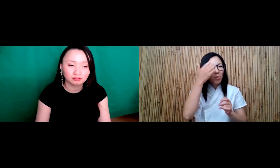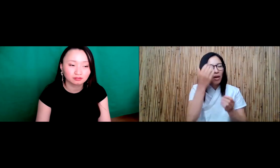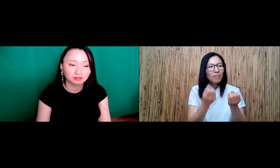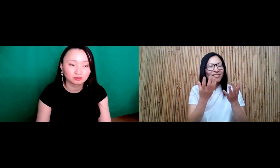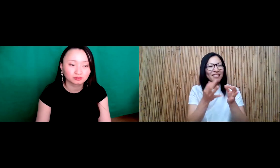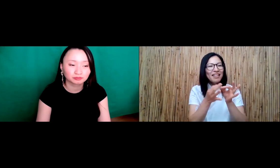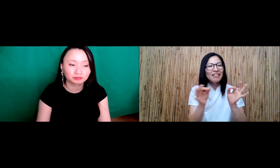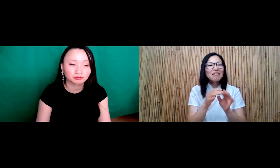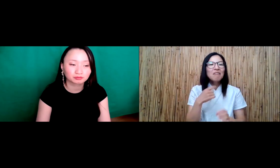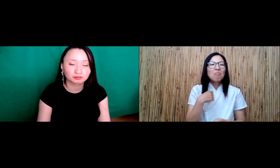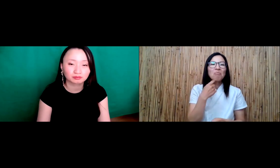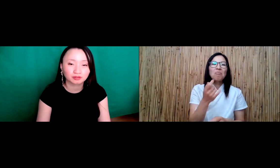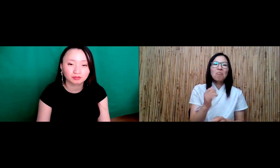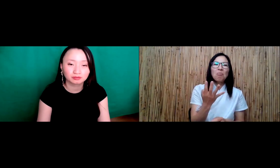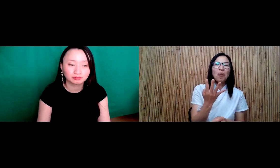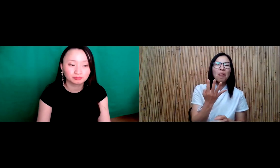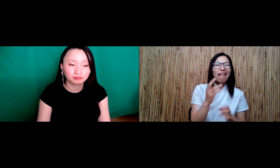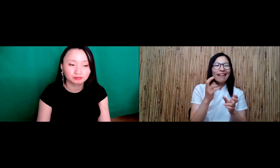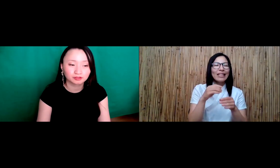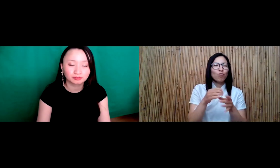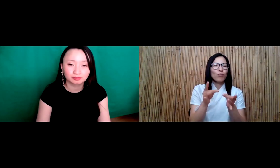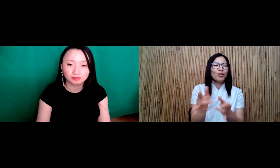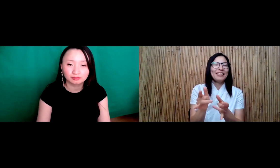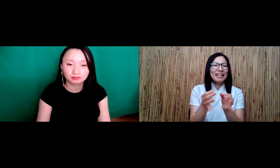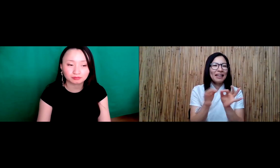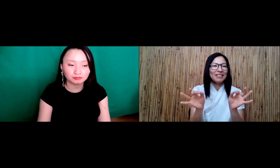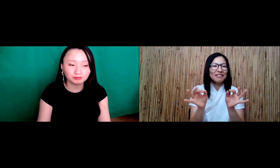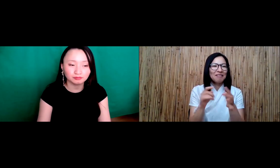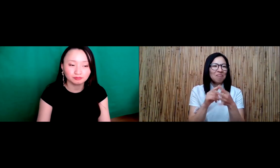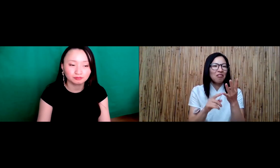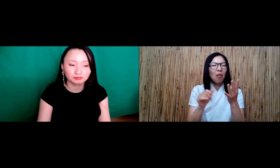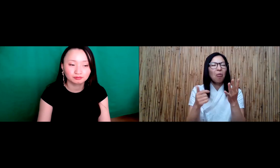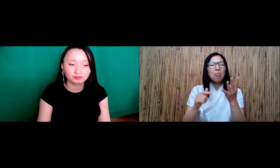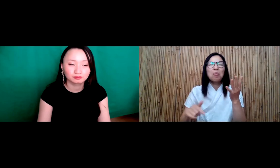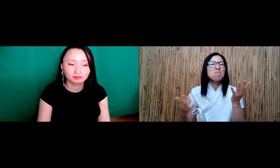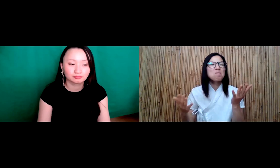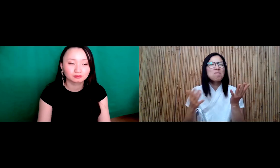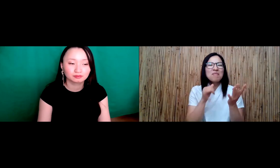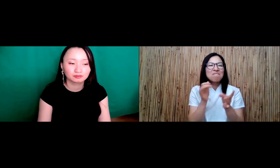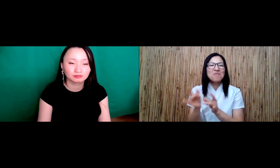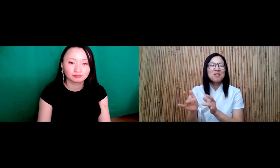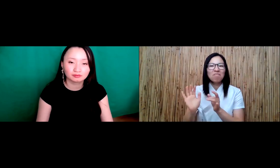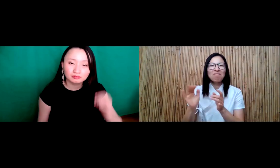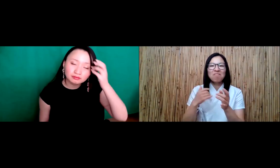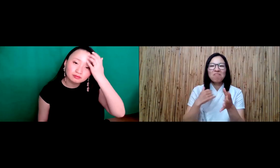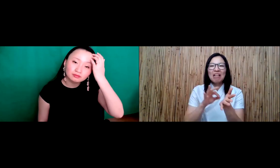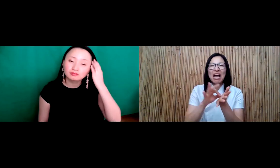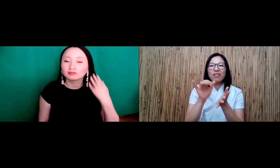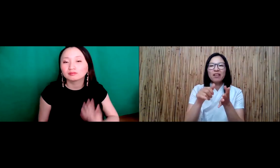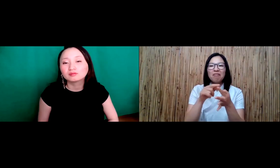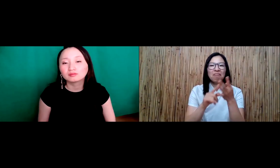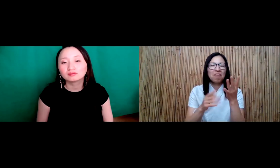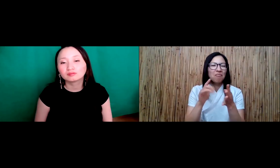a little bit of the opposite. In terms of my perspective.